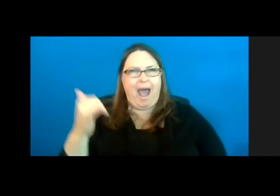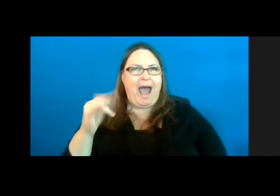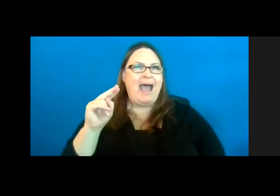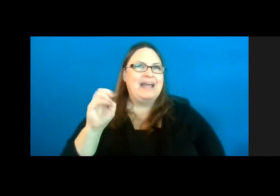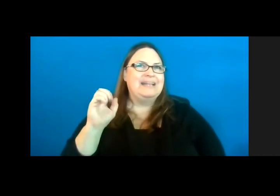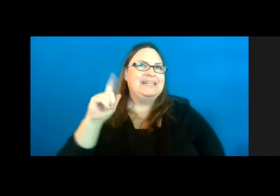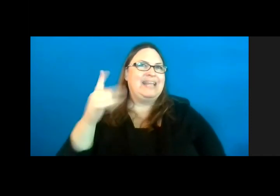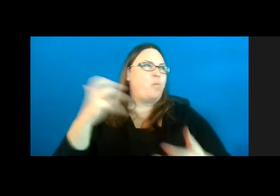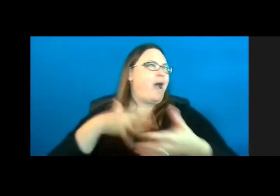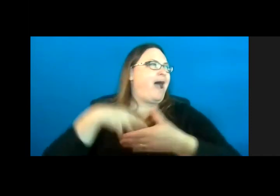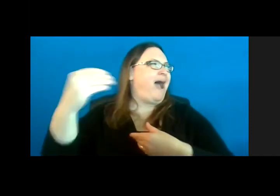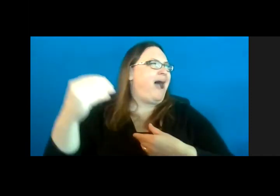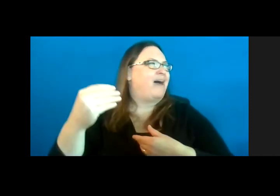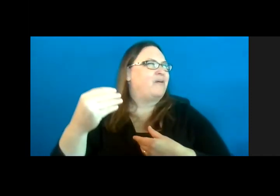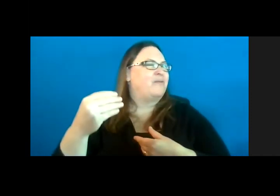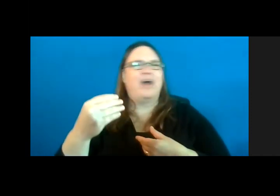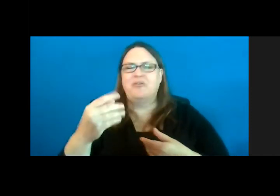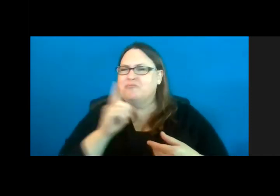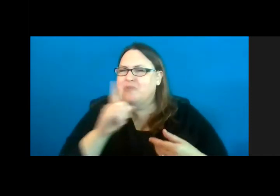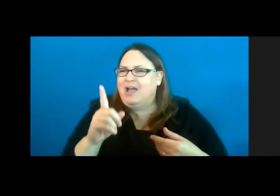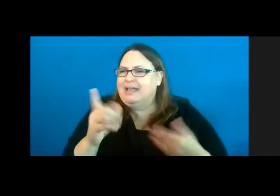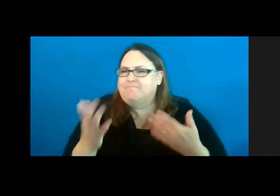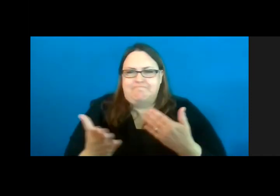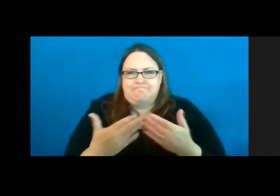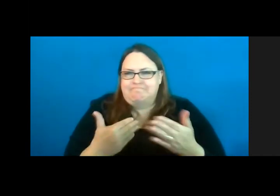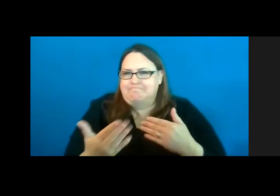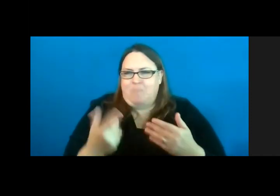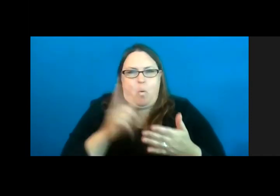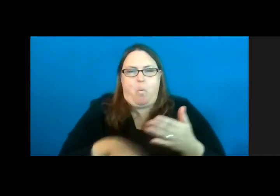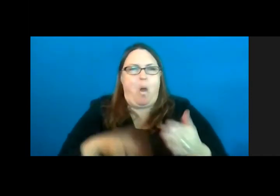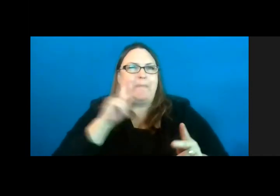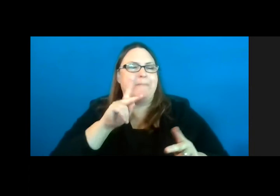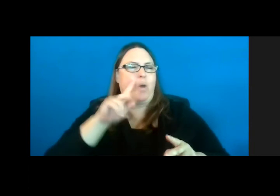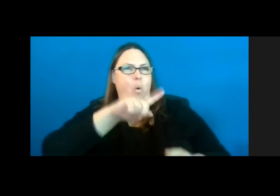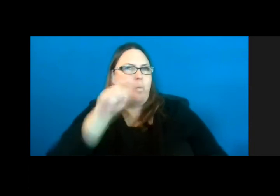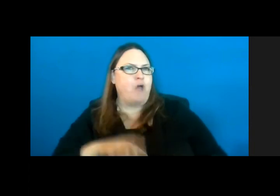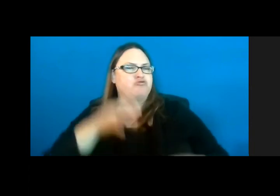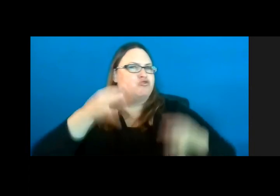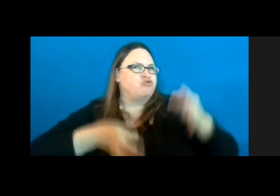Well, it’s for nobody to question or judge besides that individual.